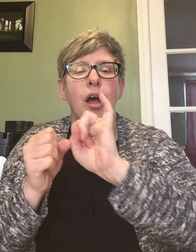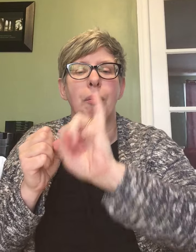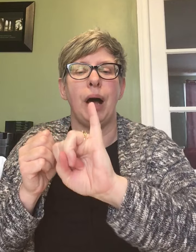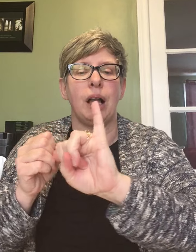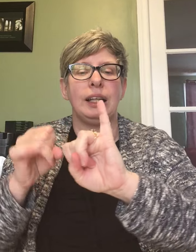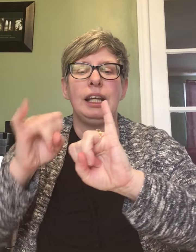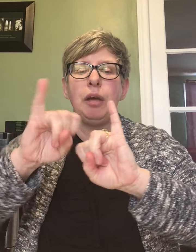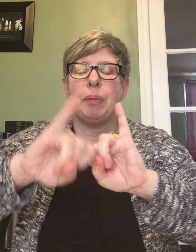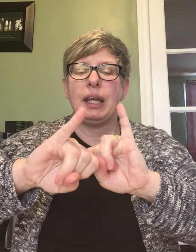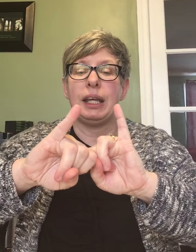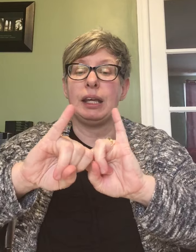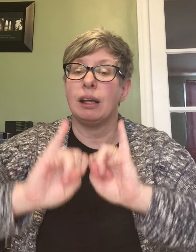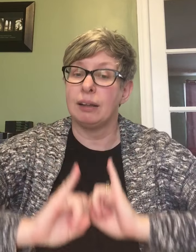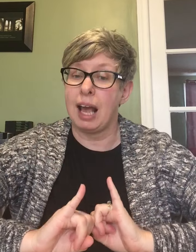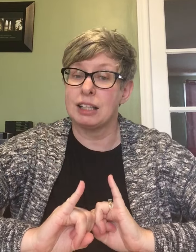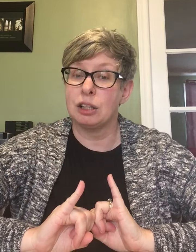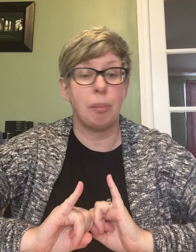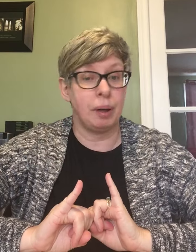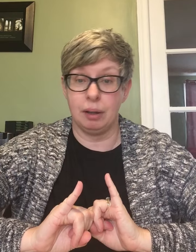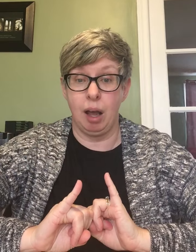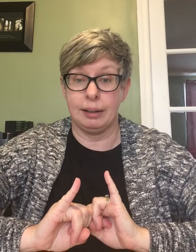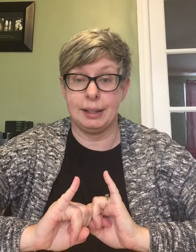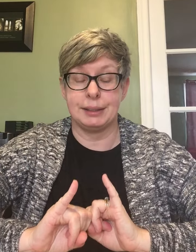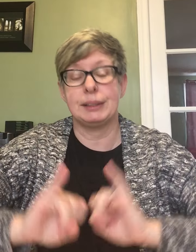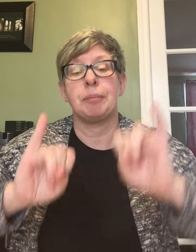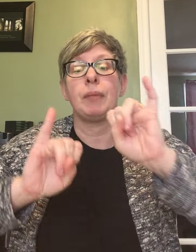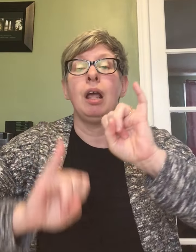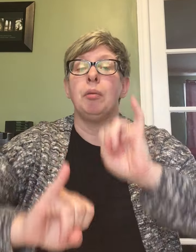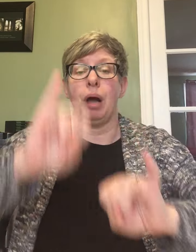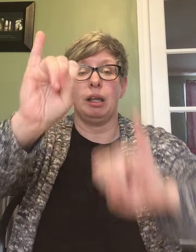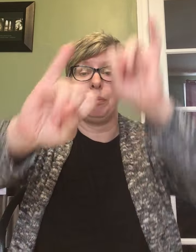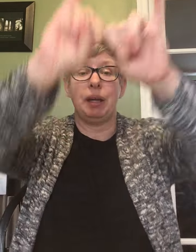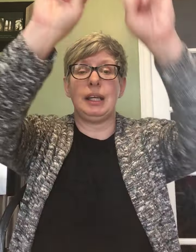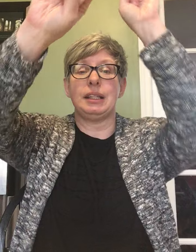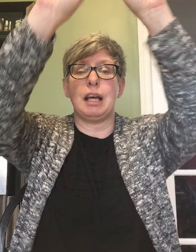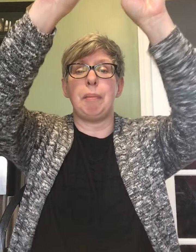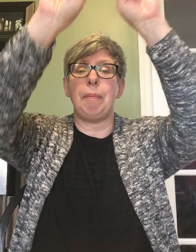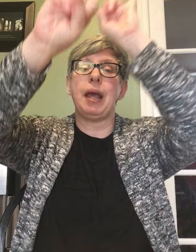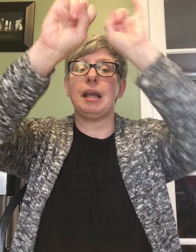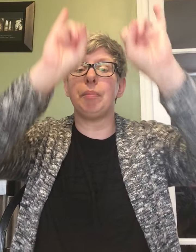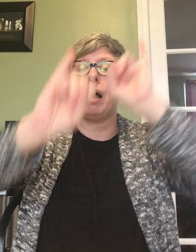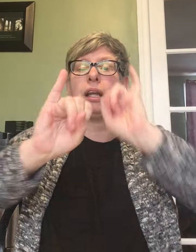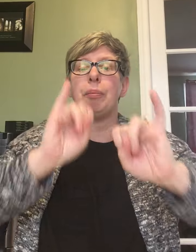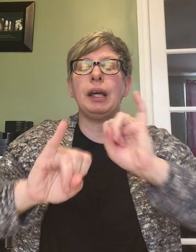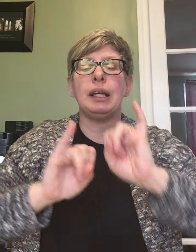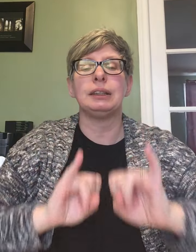Polly pinky last but not least Polly pinkies up bend Polly pinkies down